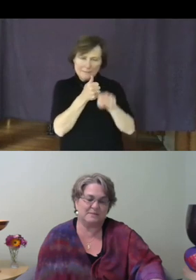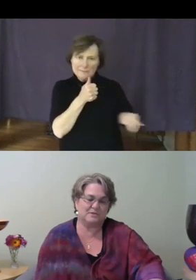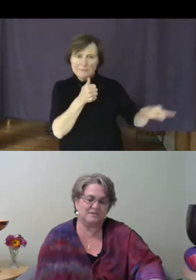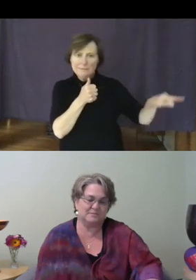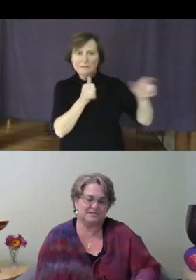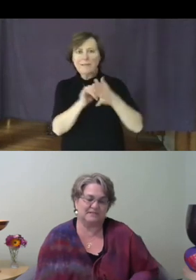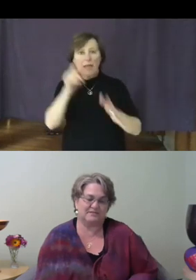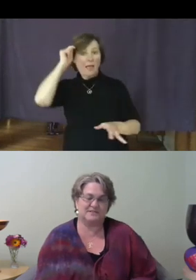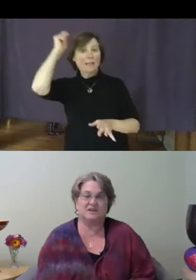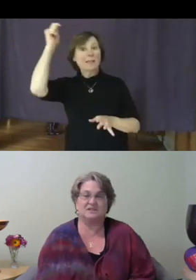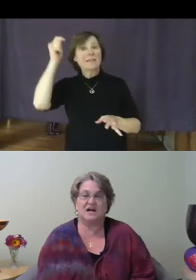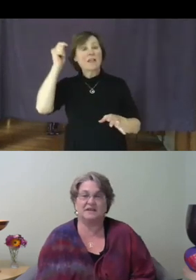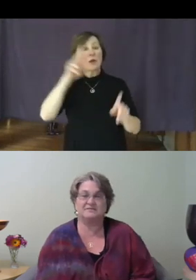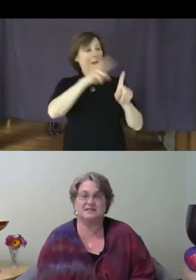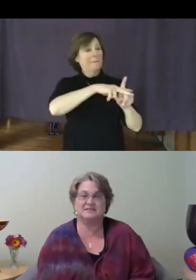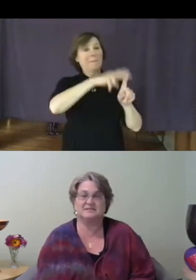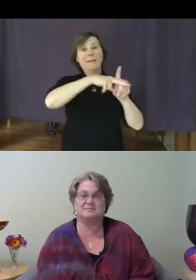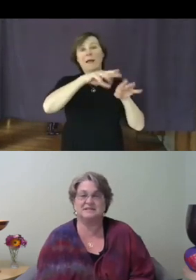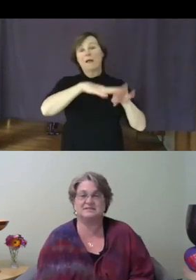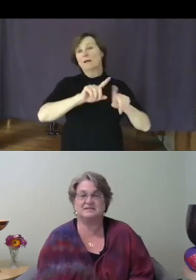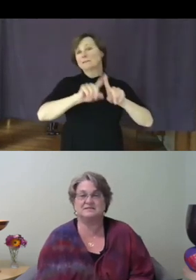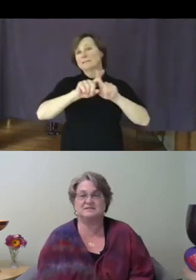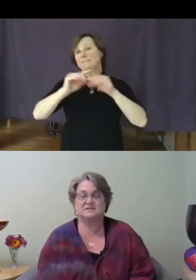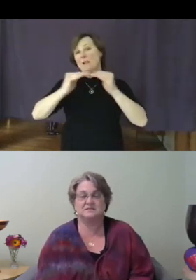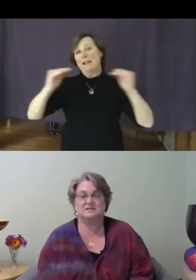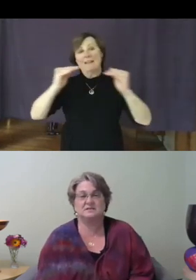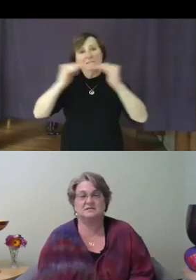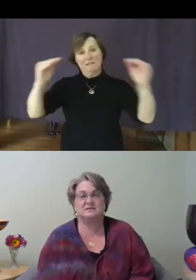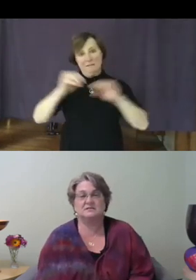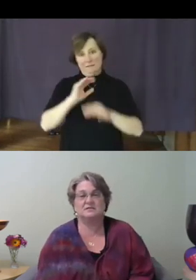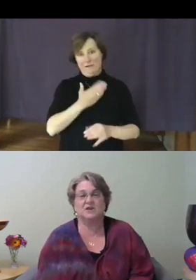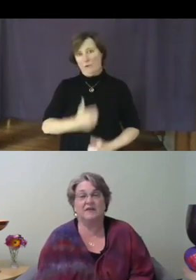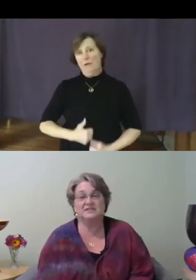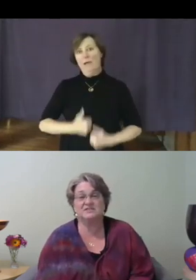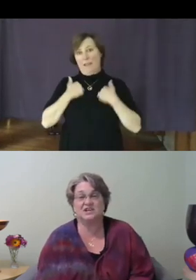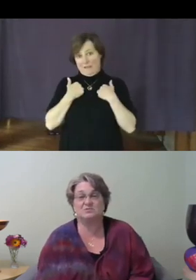multiple levels in our lives and as a species.The obvious change we're